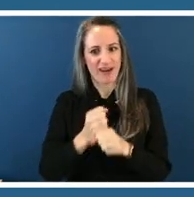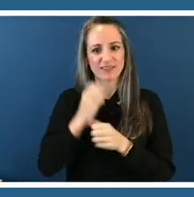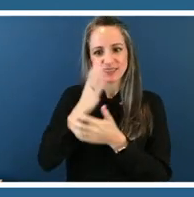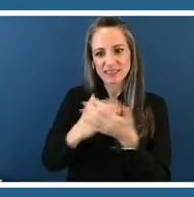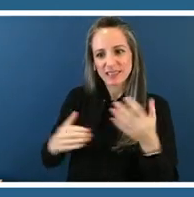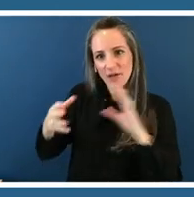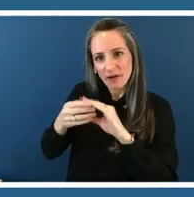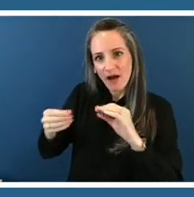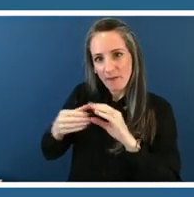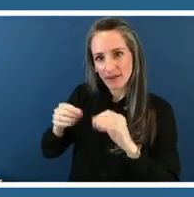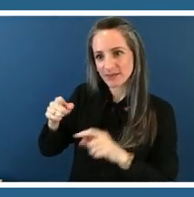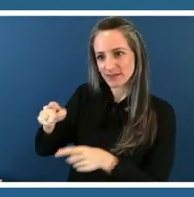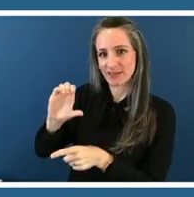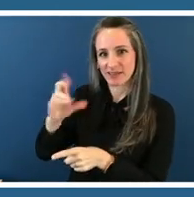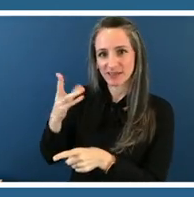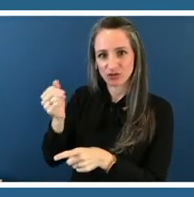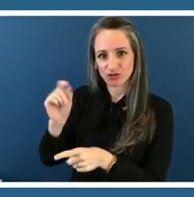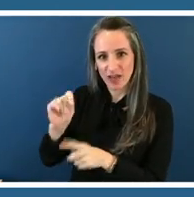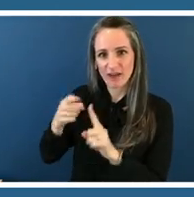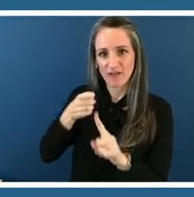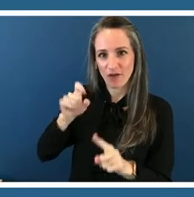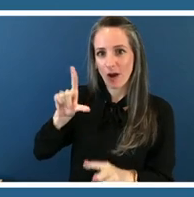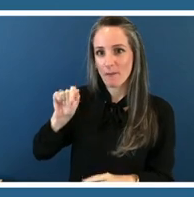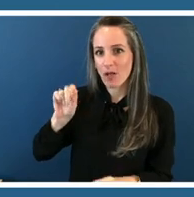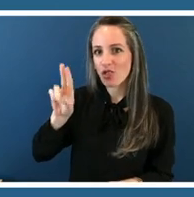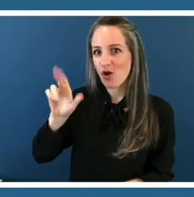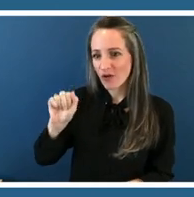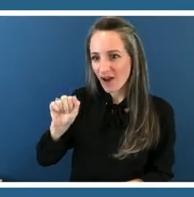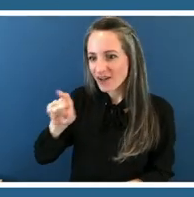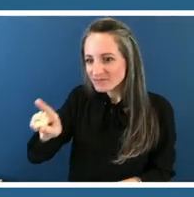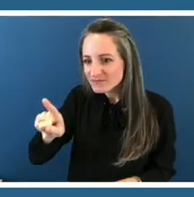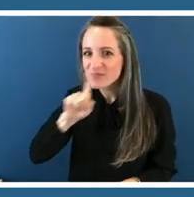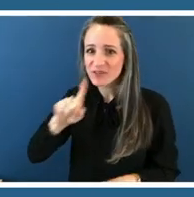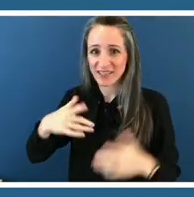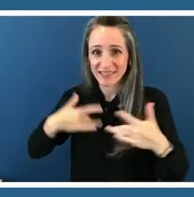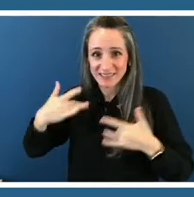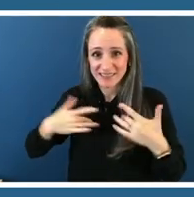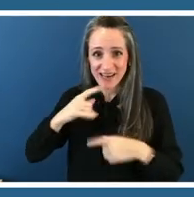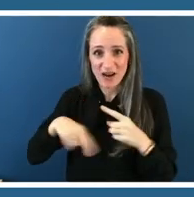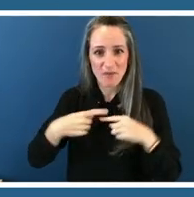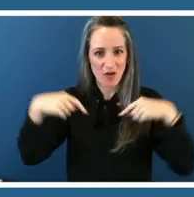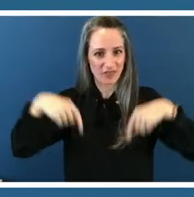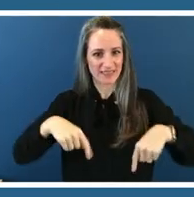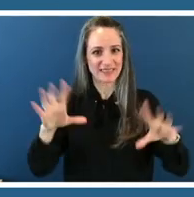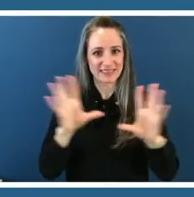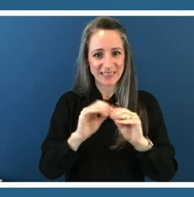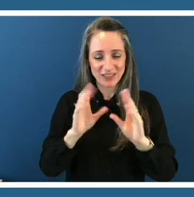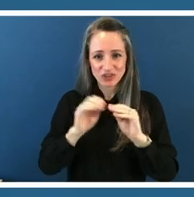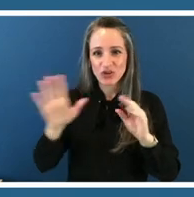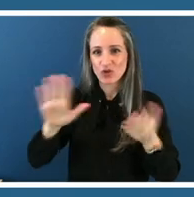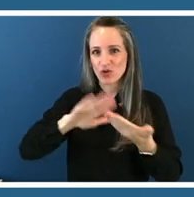from laura in you're super excited for this session your community has a ton of public art